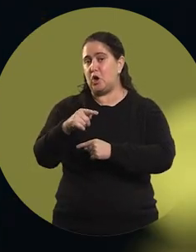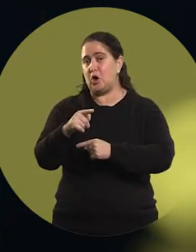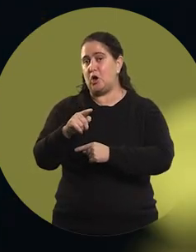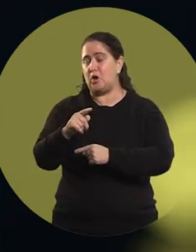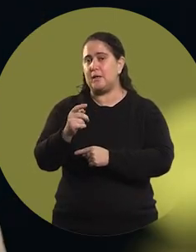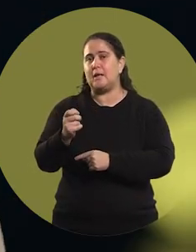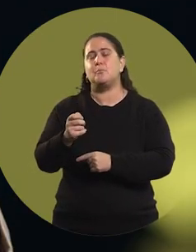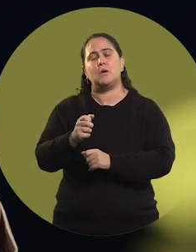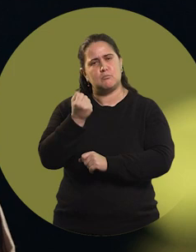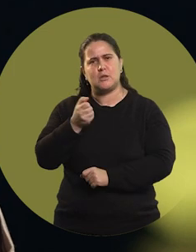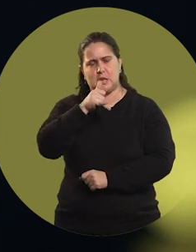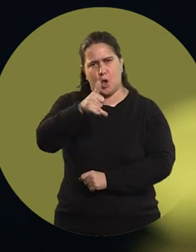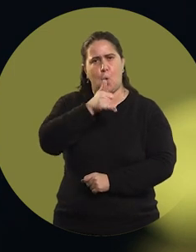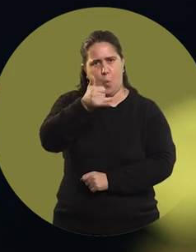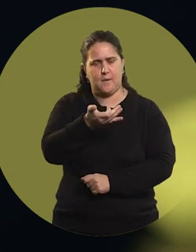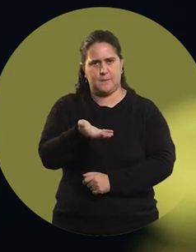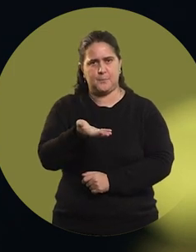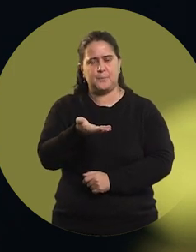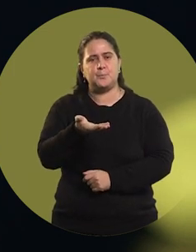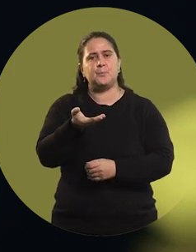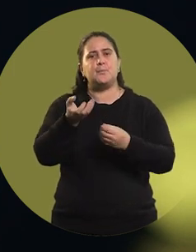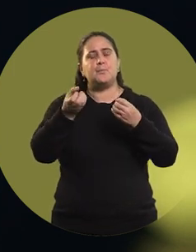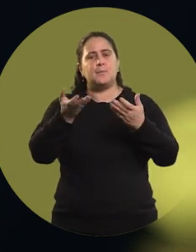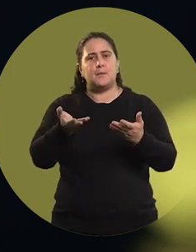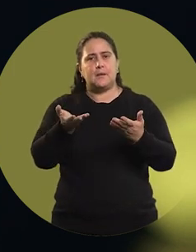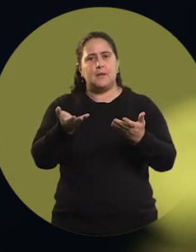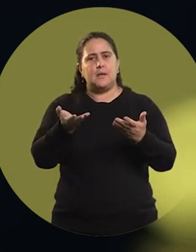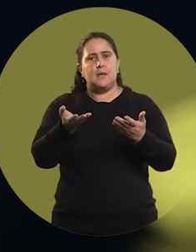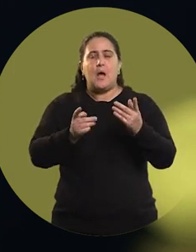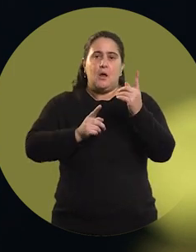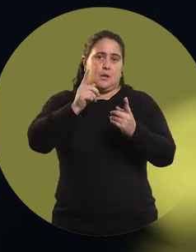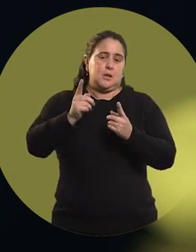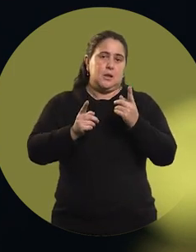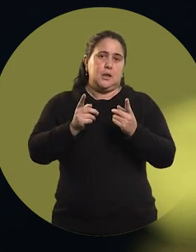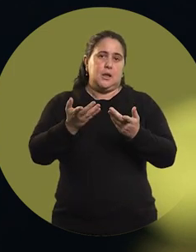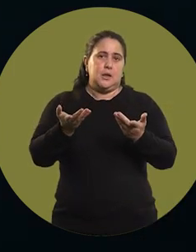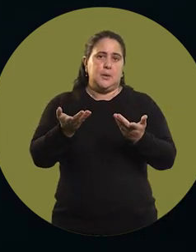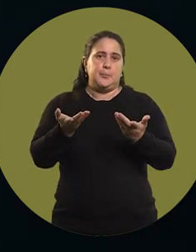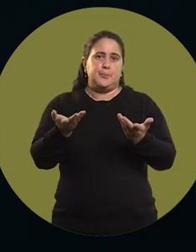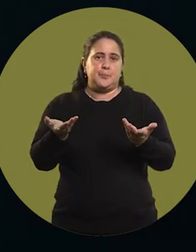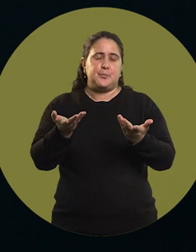But it's good to tell it because many times